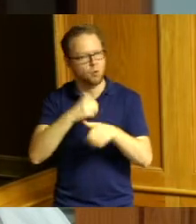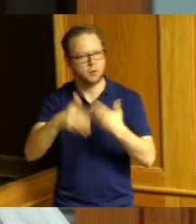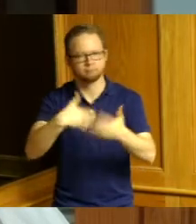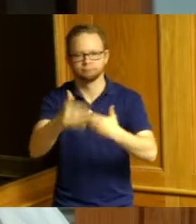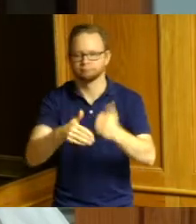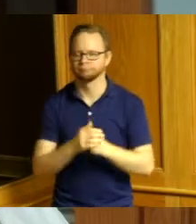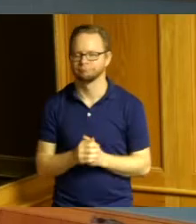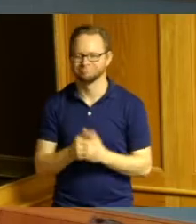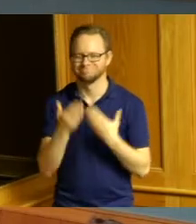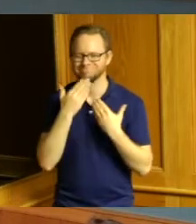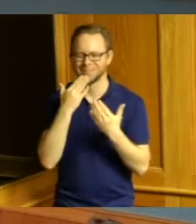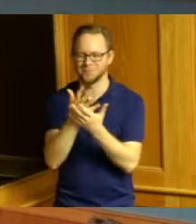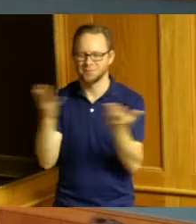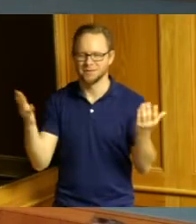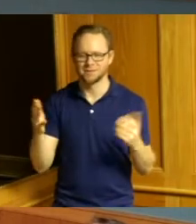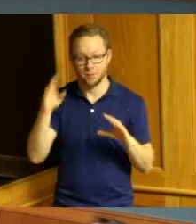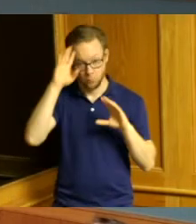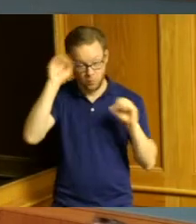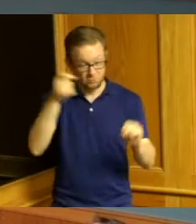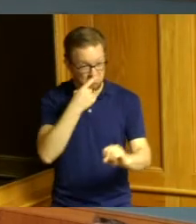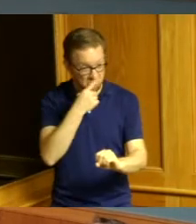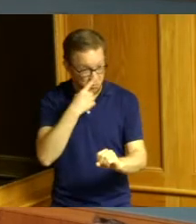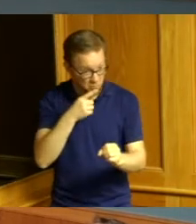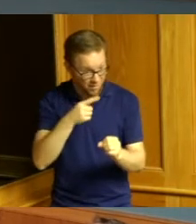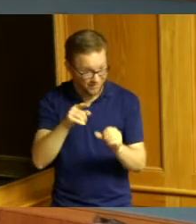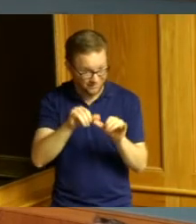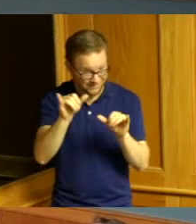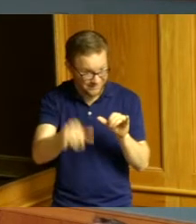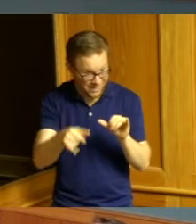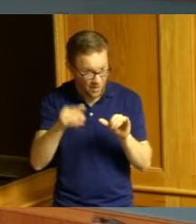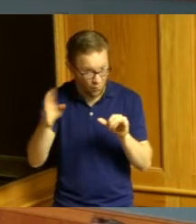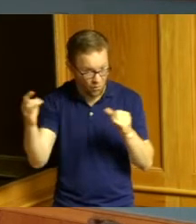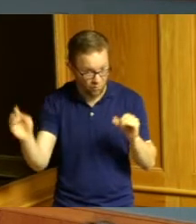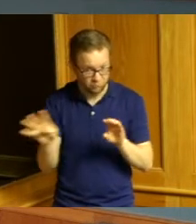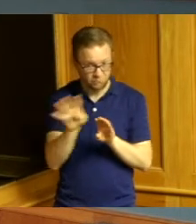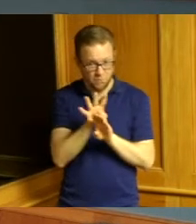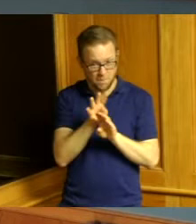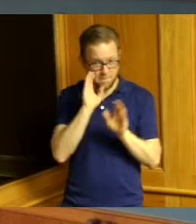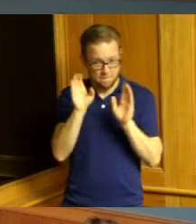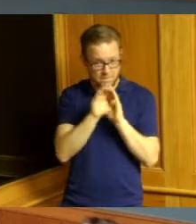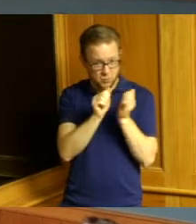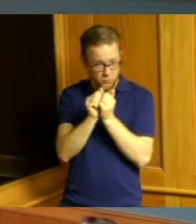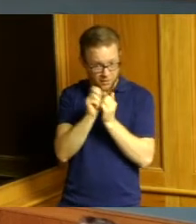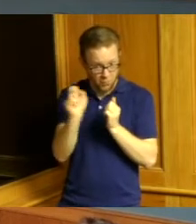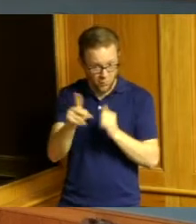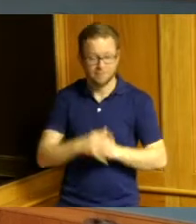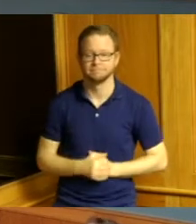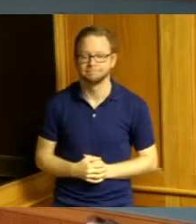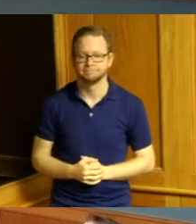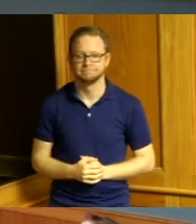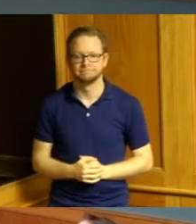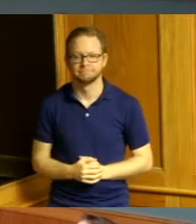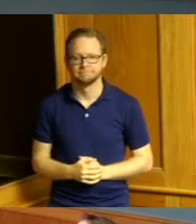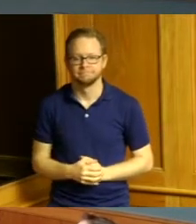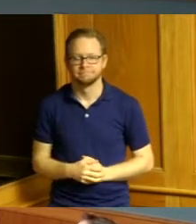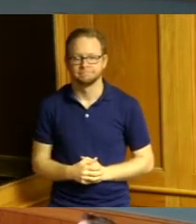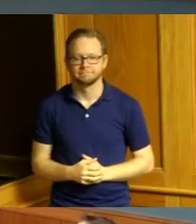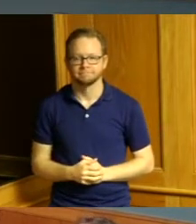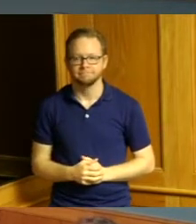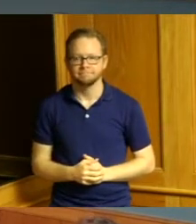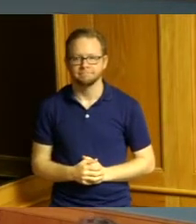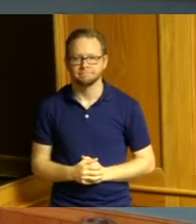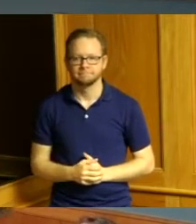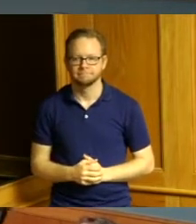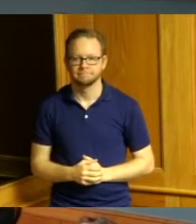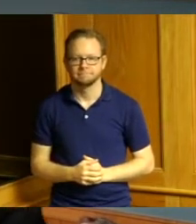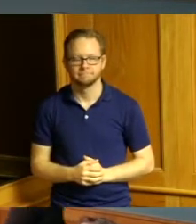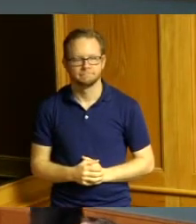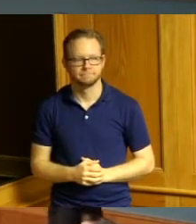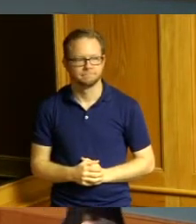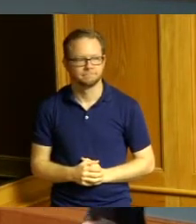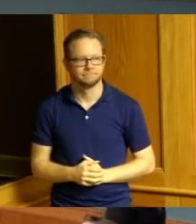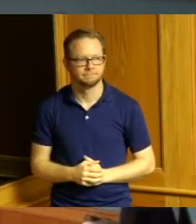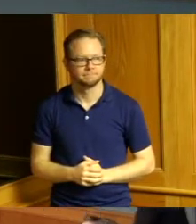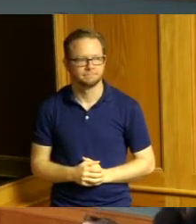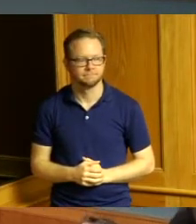so much and if you can stay up there we're going to come down and take a picture with you okay